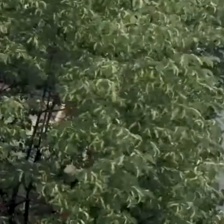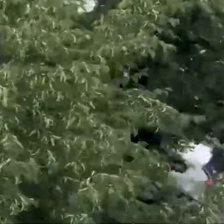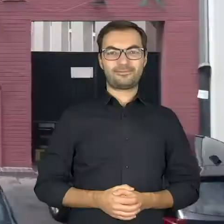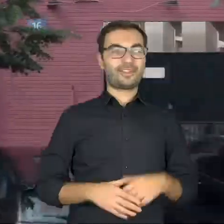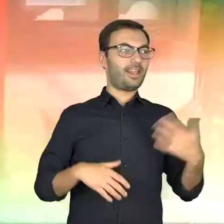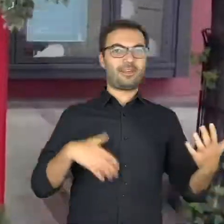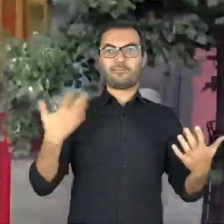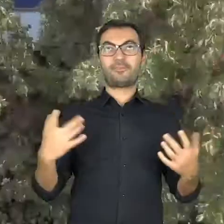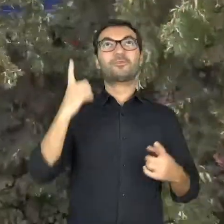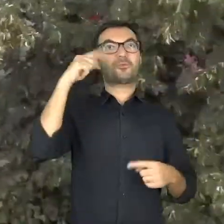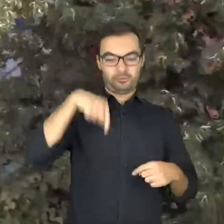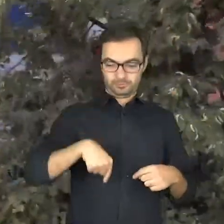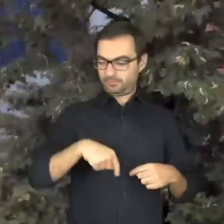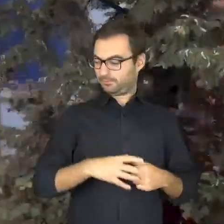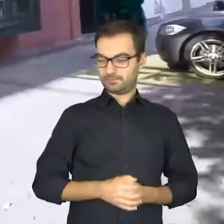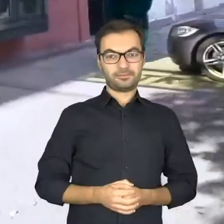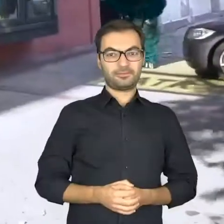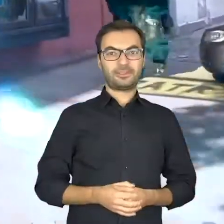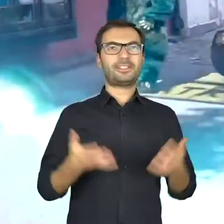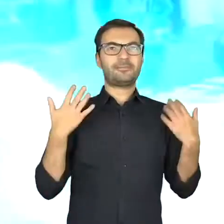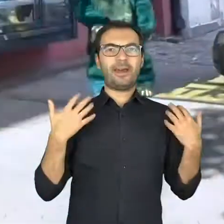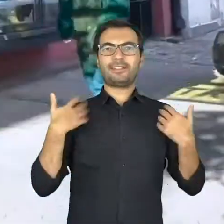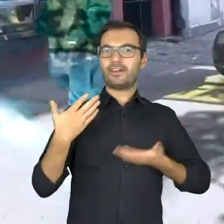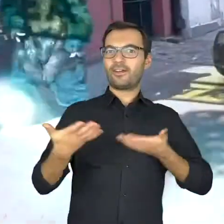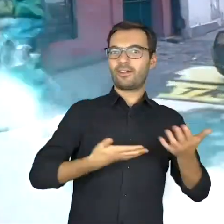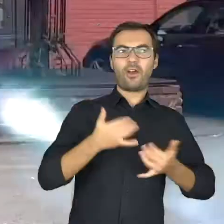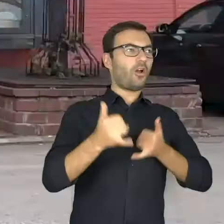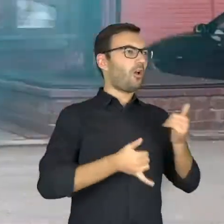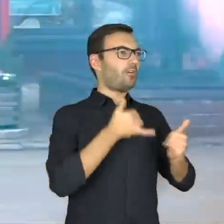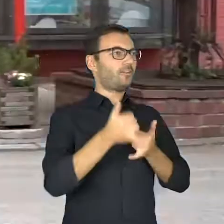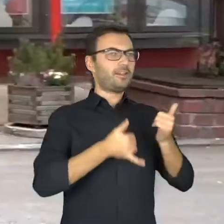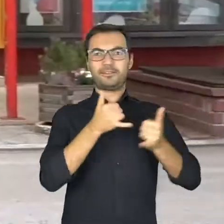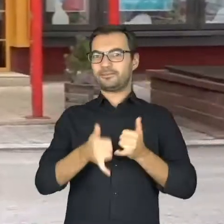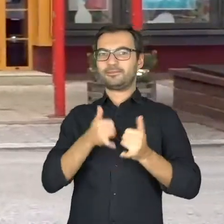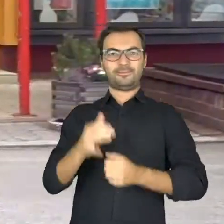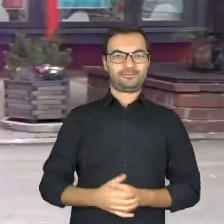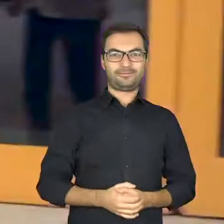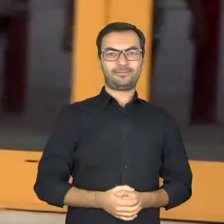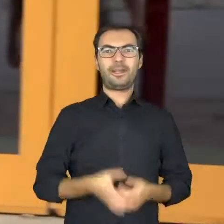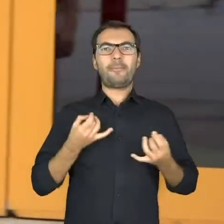From the left, from the right, from below, from above On foot, by bike, on a roller coaster